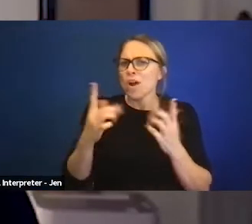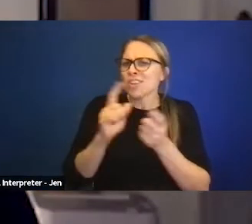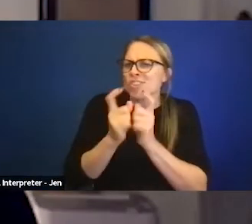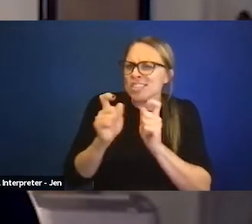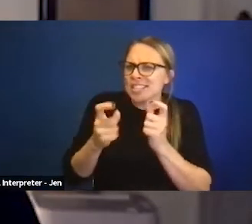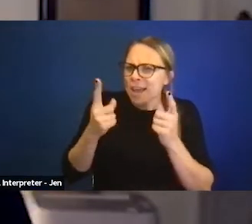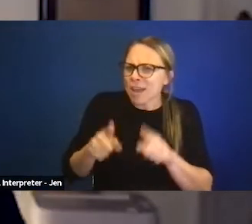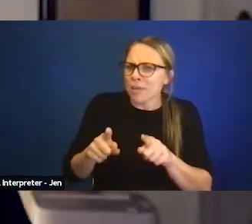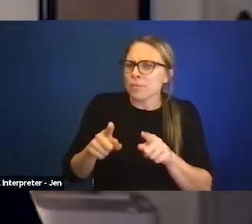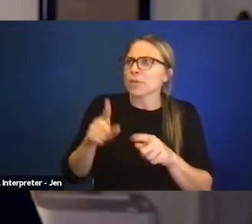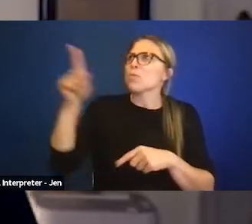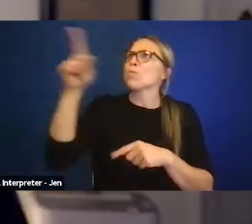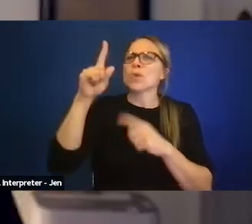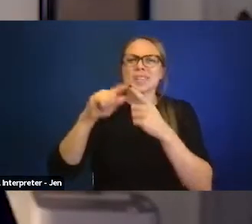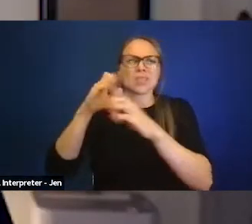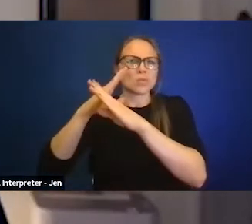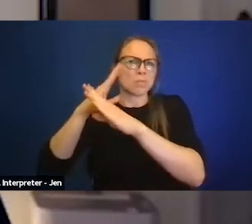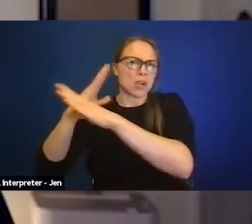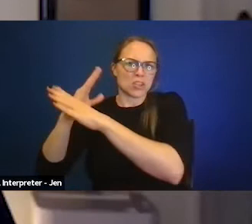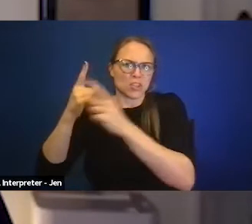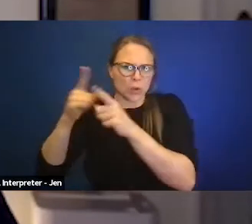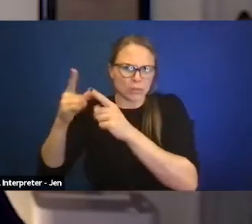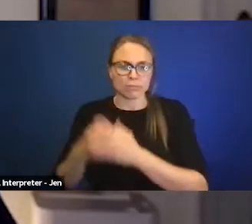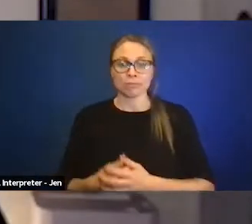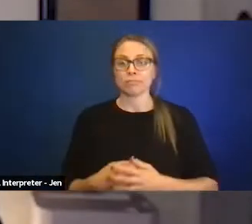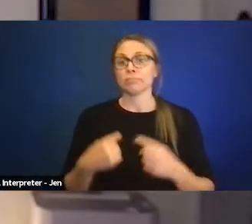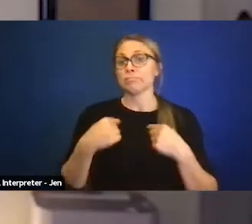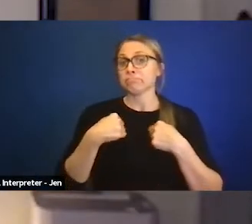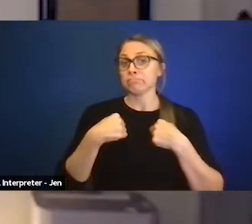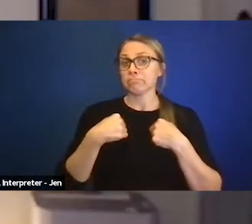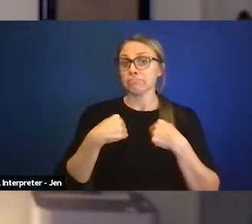I continue to be very concerned about the number of children